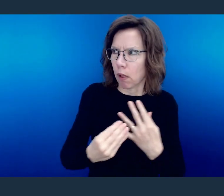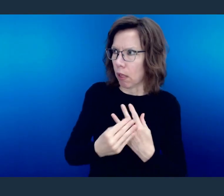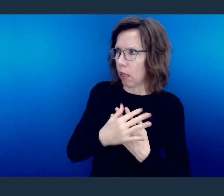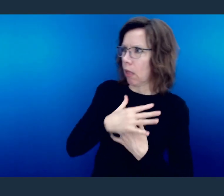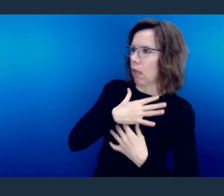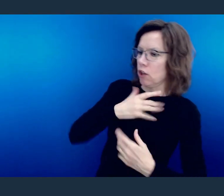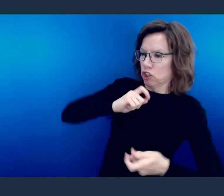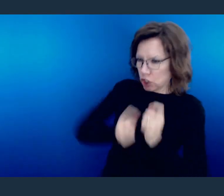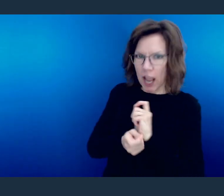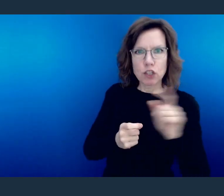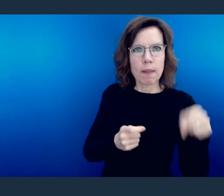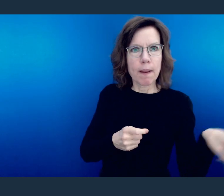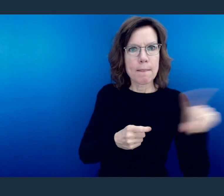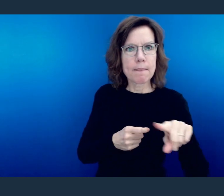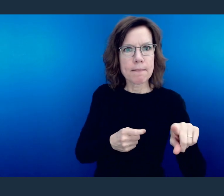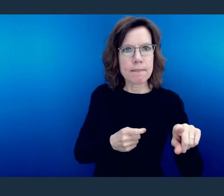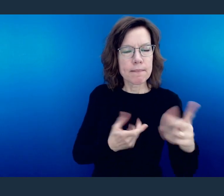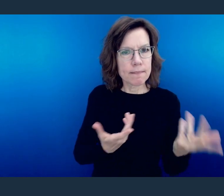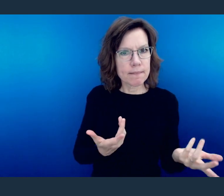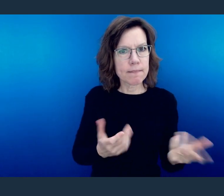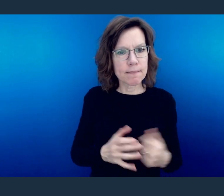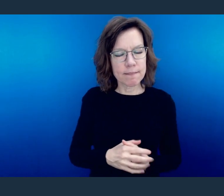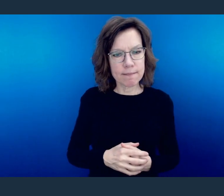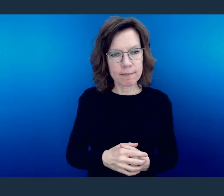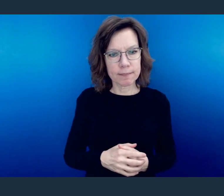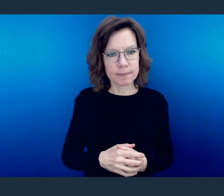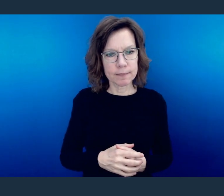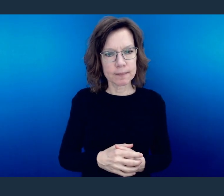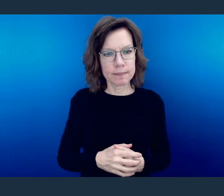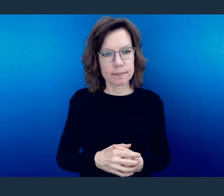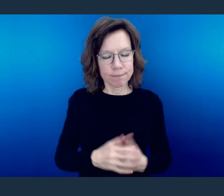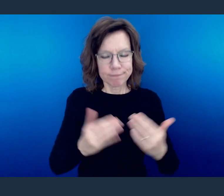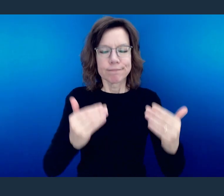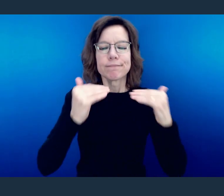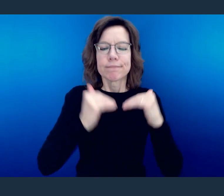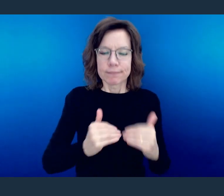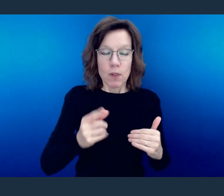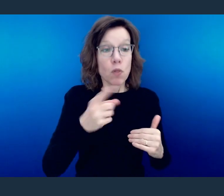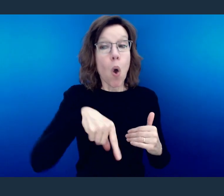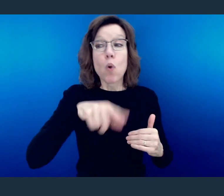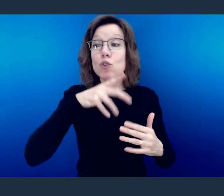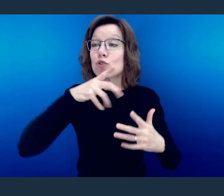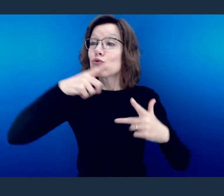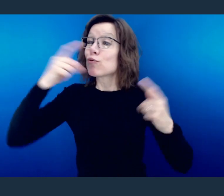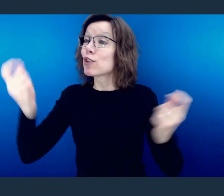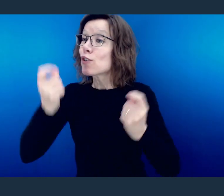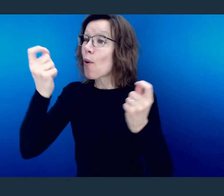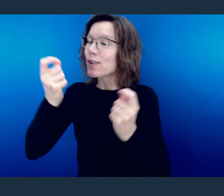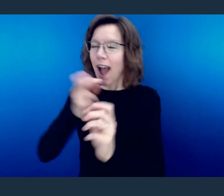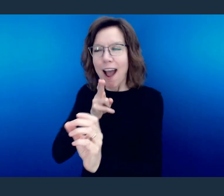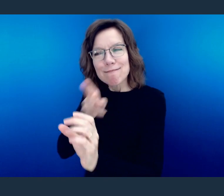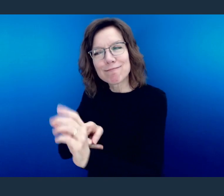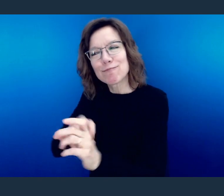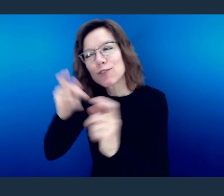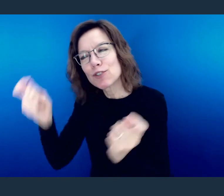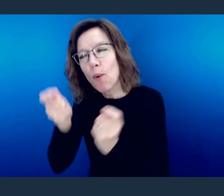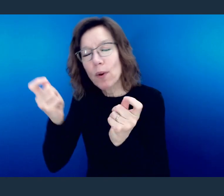by way of how I treated them! He says "Rejoice with those who rejoice and weep with those who weep."